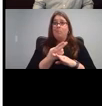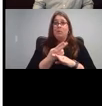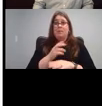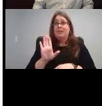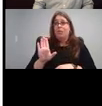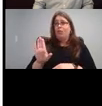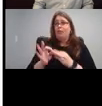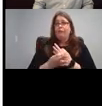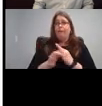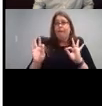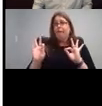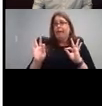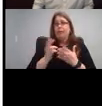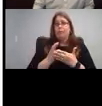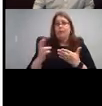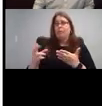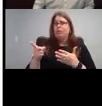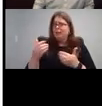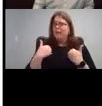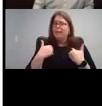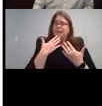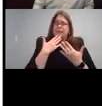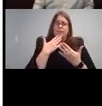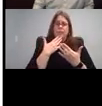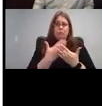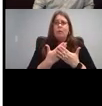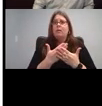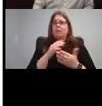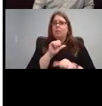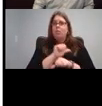worksheets. So if you want something a little bit more hands on to do